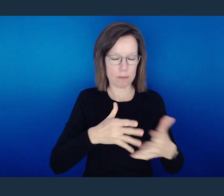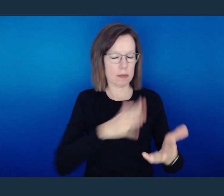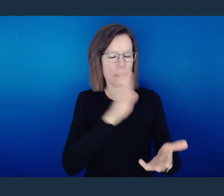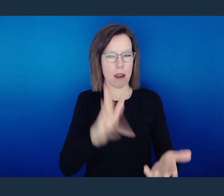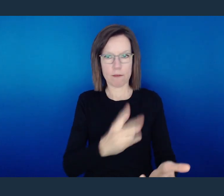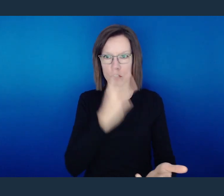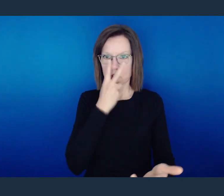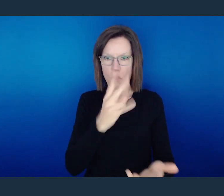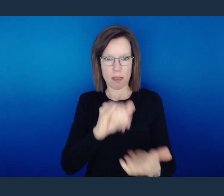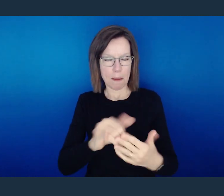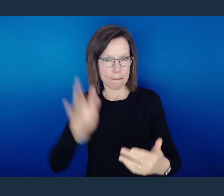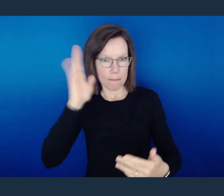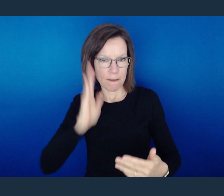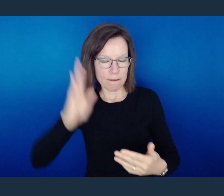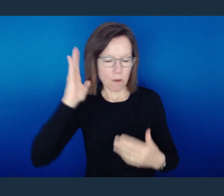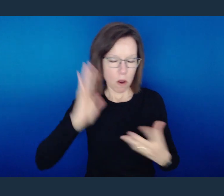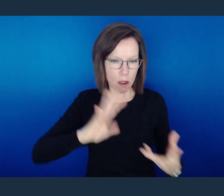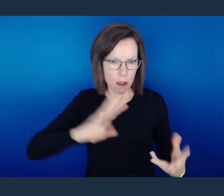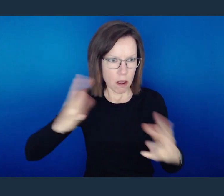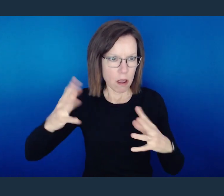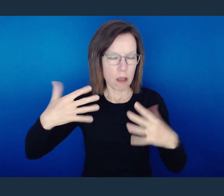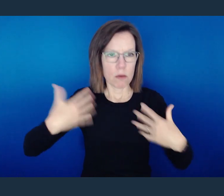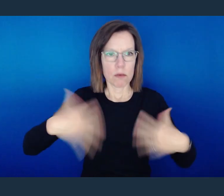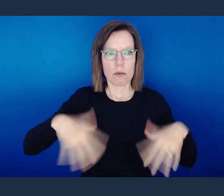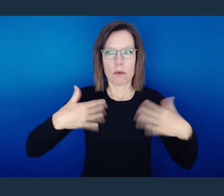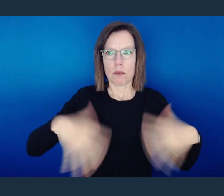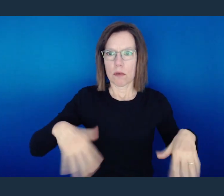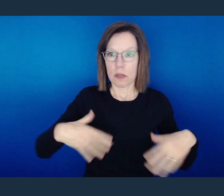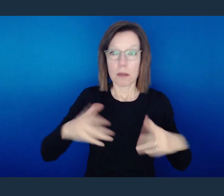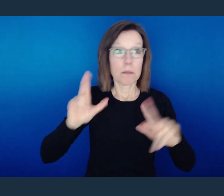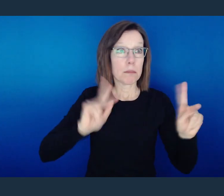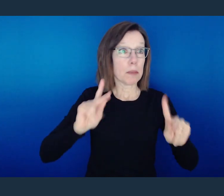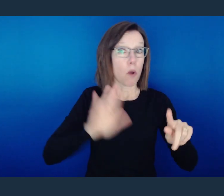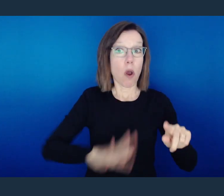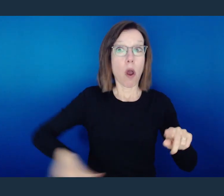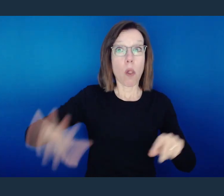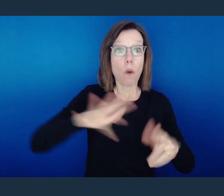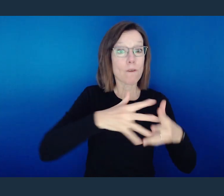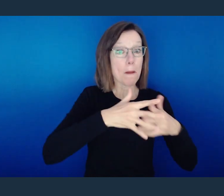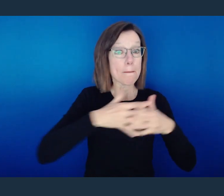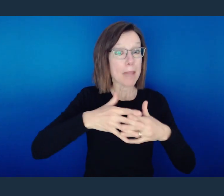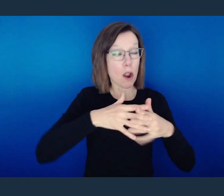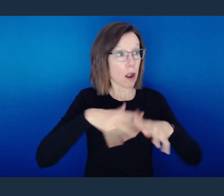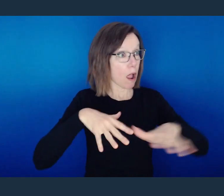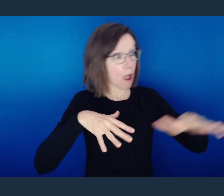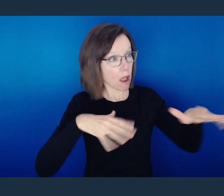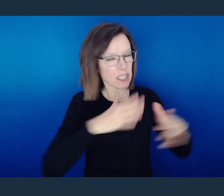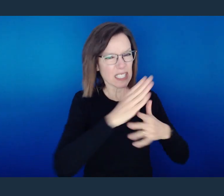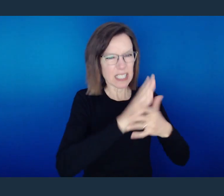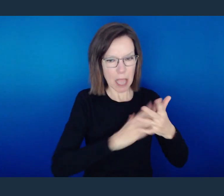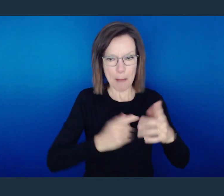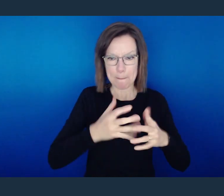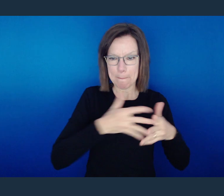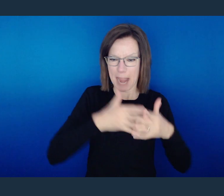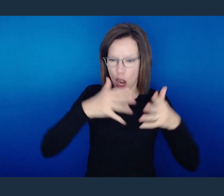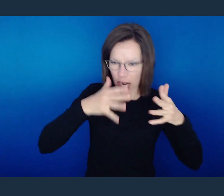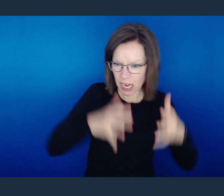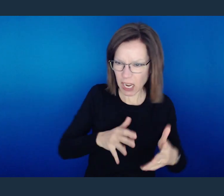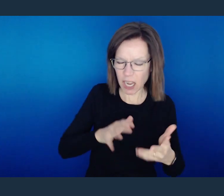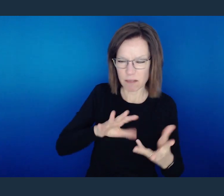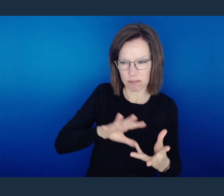things in our nation's history, in that we had people in the country attack the country.